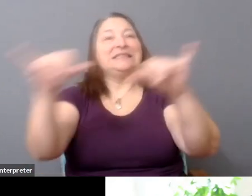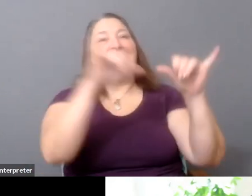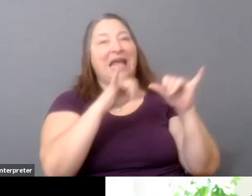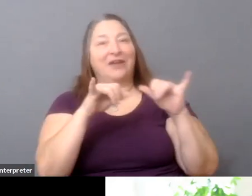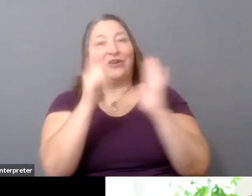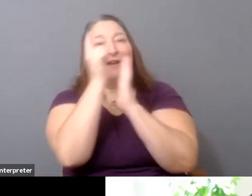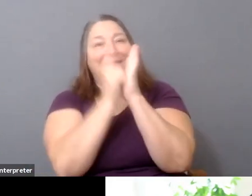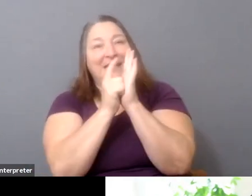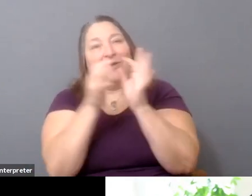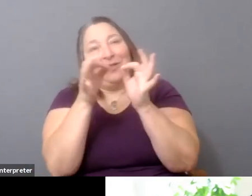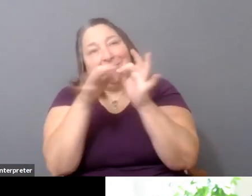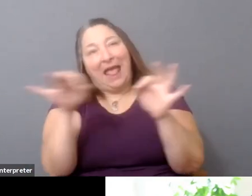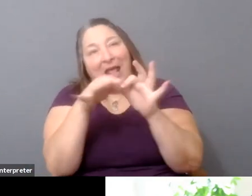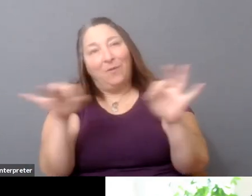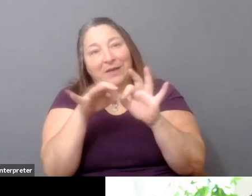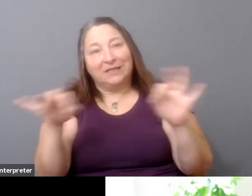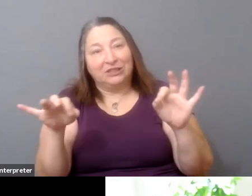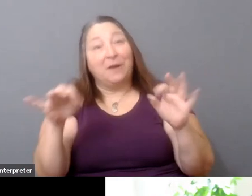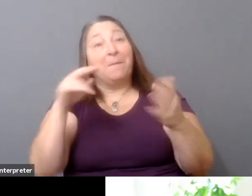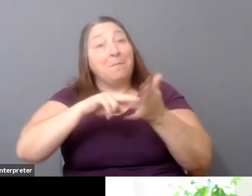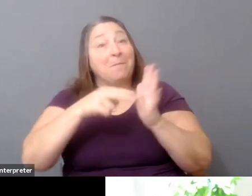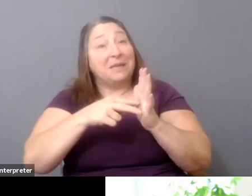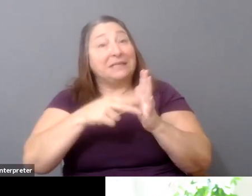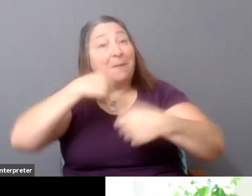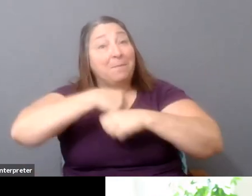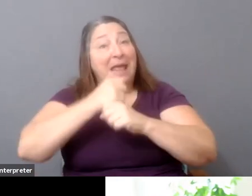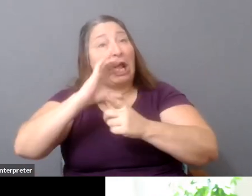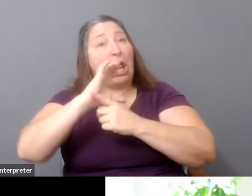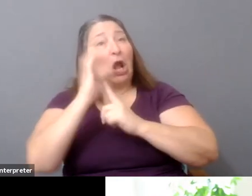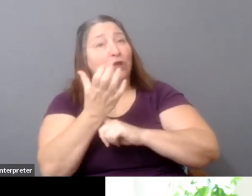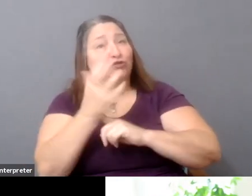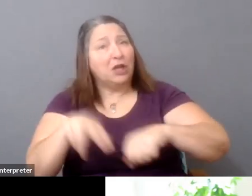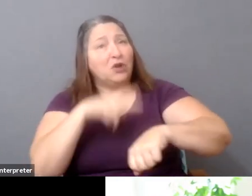it a culturally normal thing to do to include that language in deals that you do.